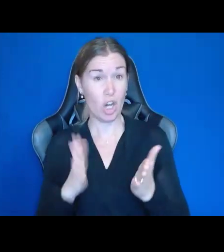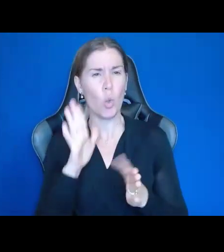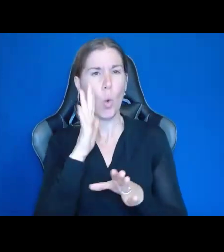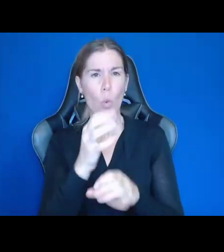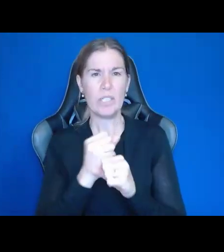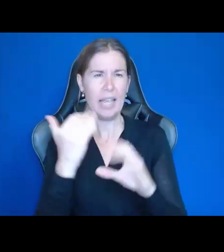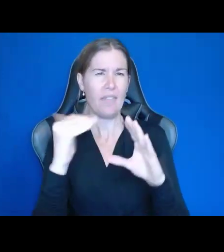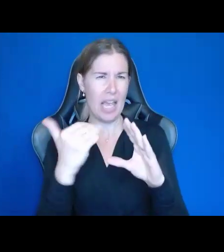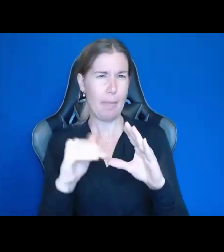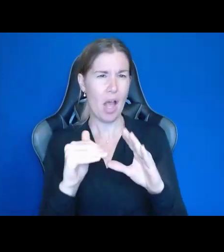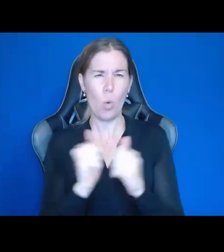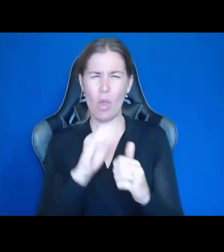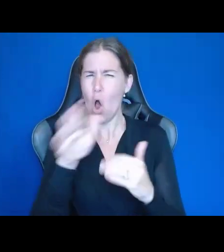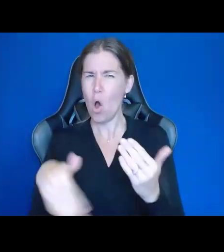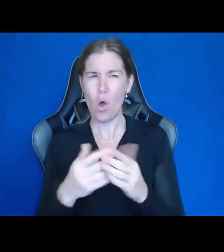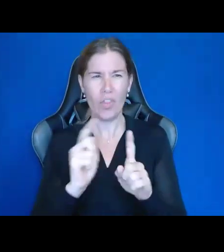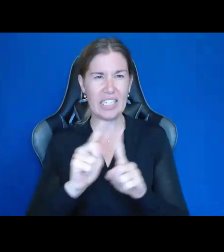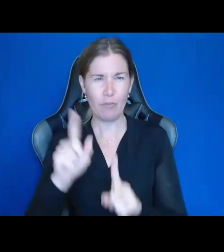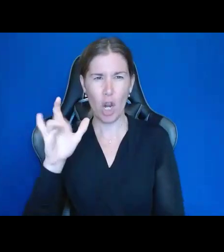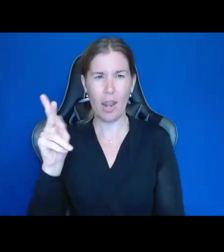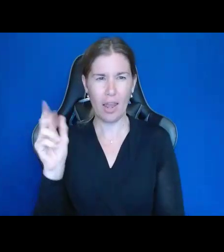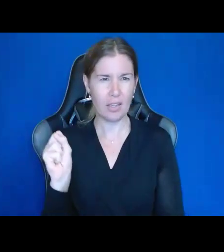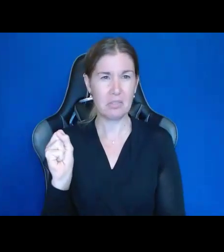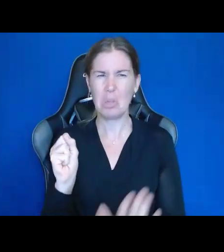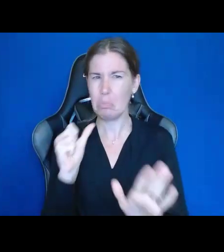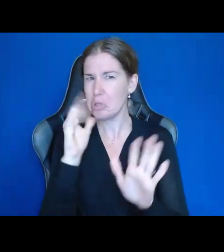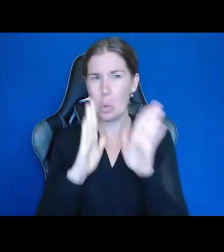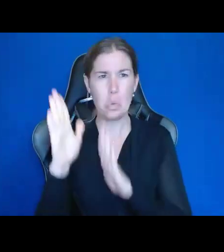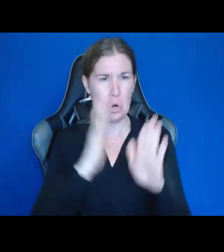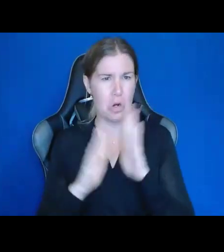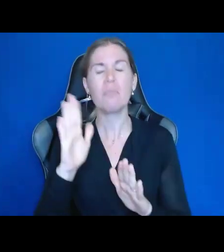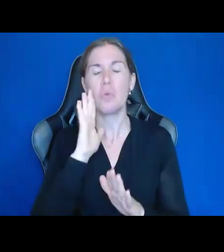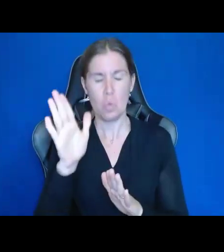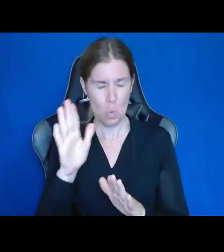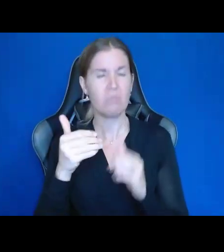links, so don't worry if you're not picking them up from the chat right now. You'll get it in an email.